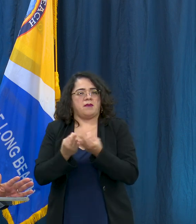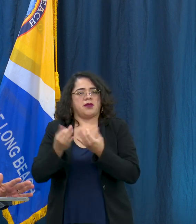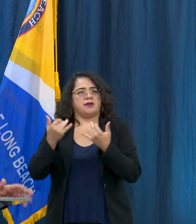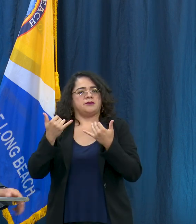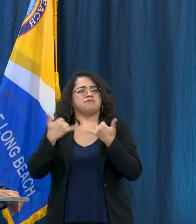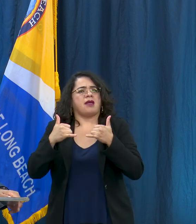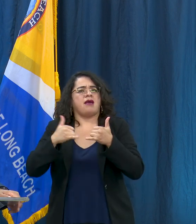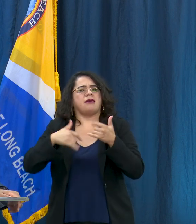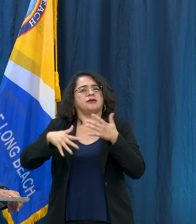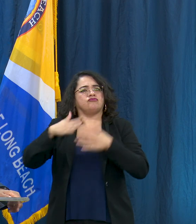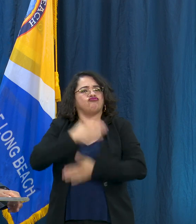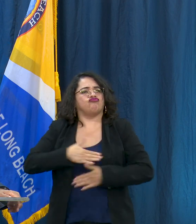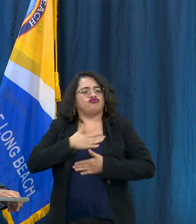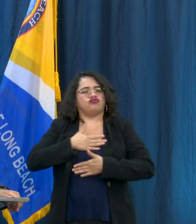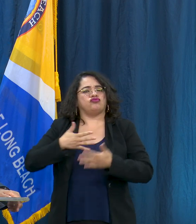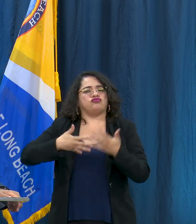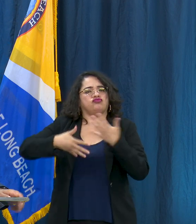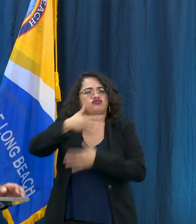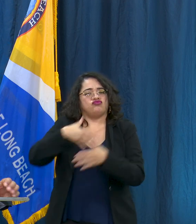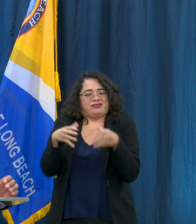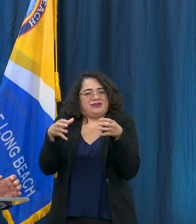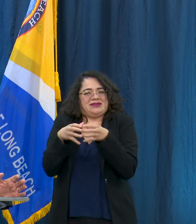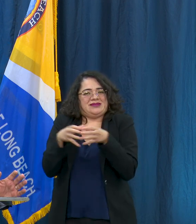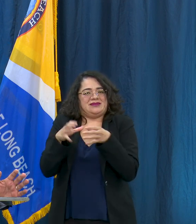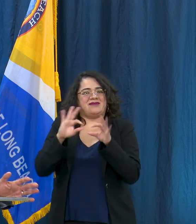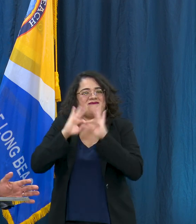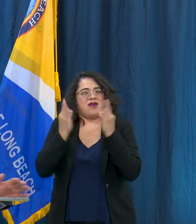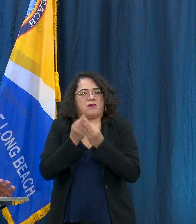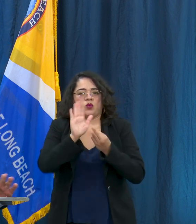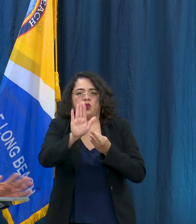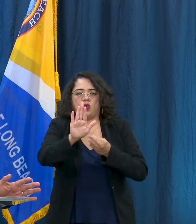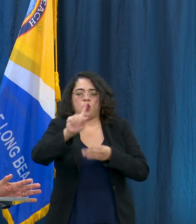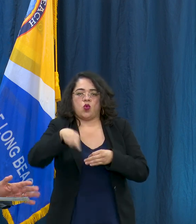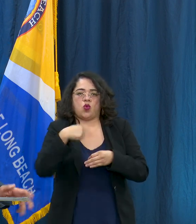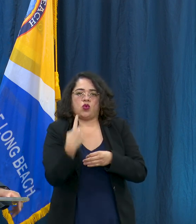else, practice physical distancing and the health orders do not recommend that